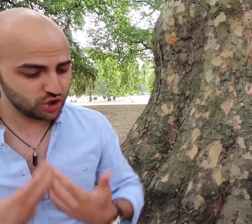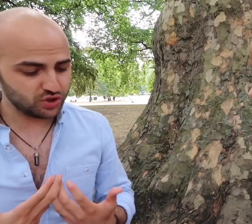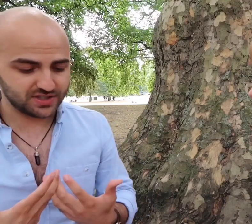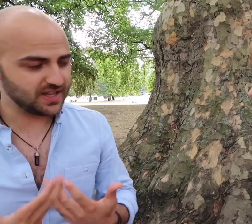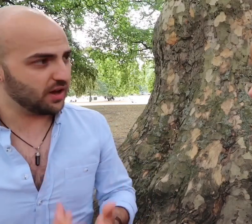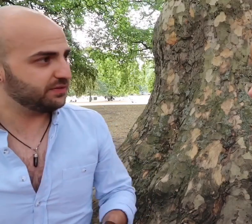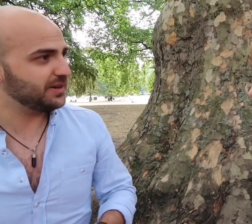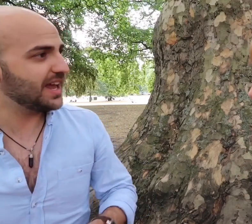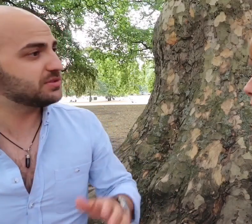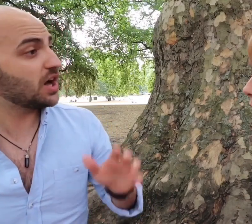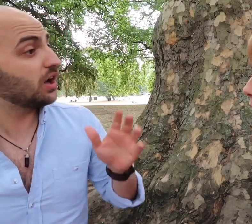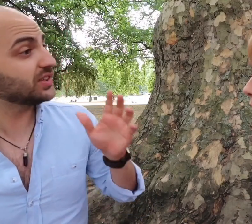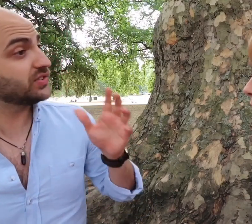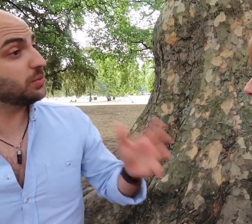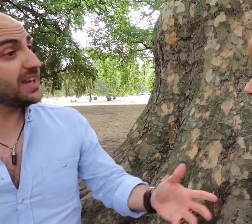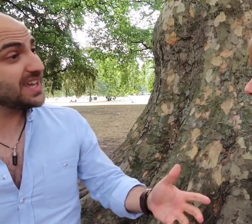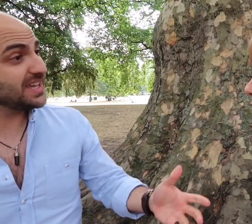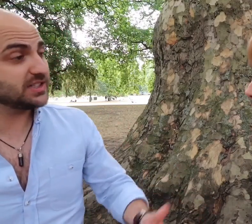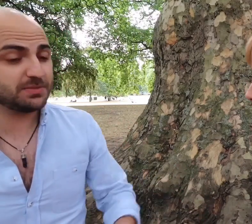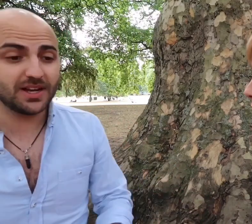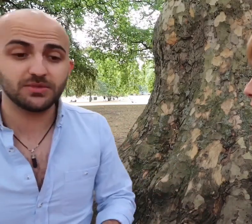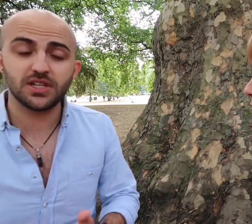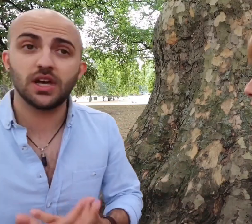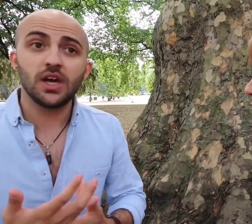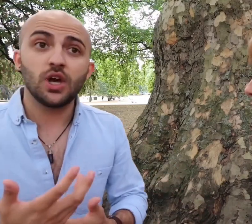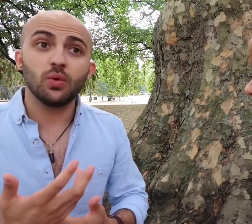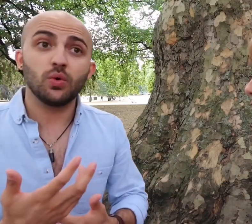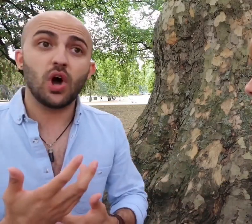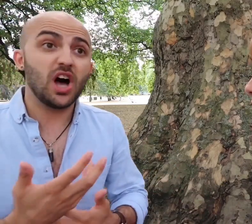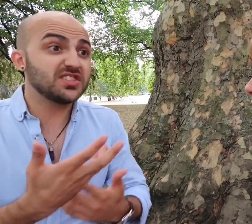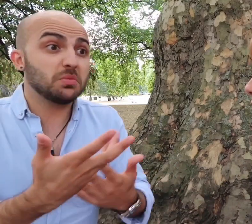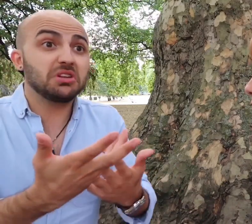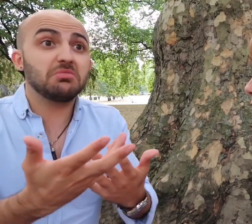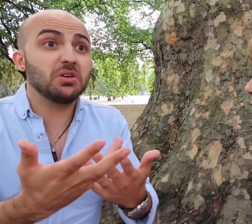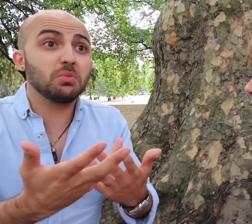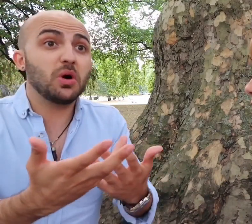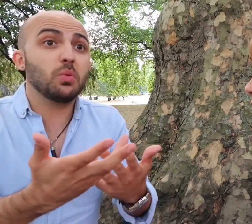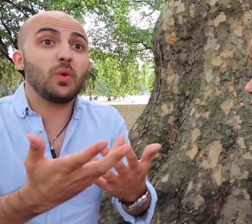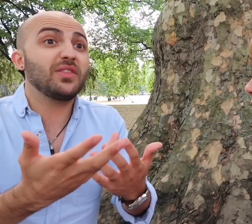yourself , being able to ask where someone is, being able to ask someone how the